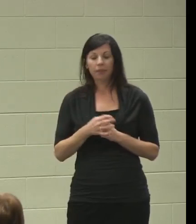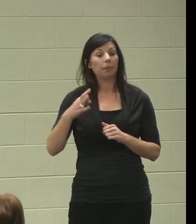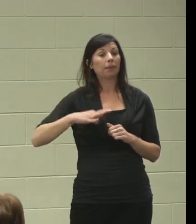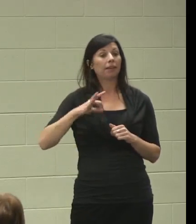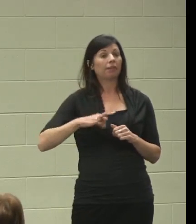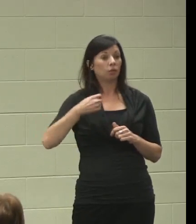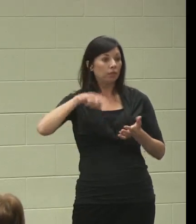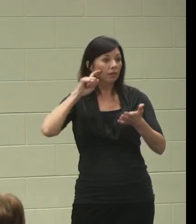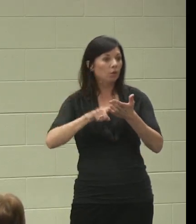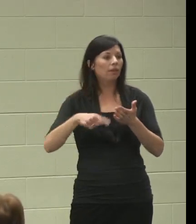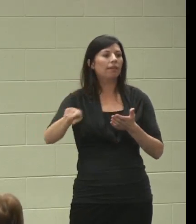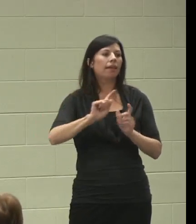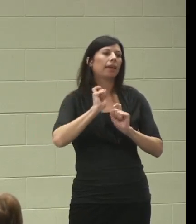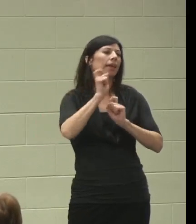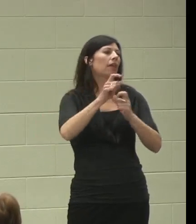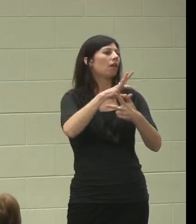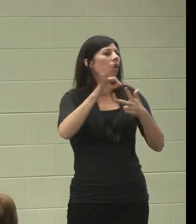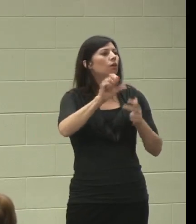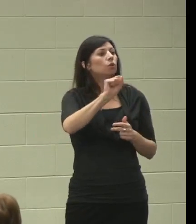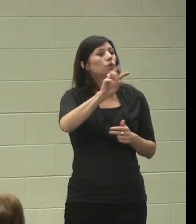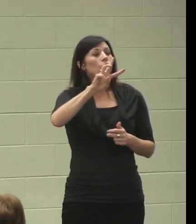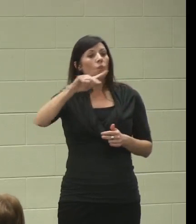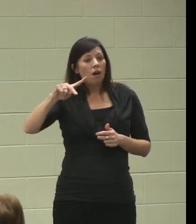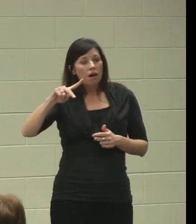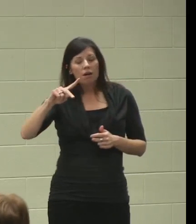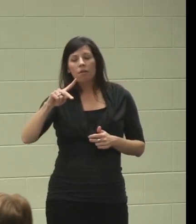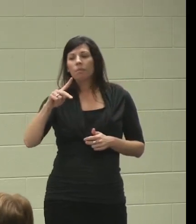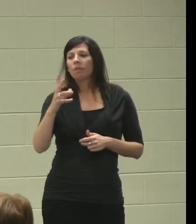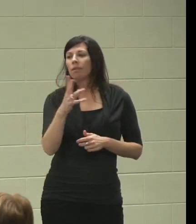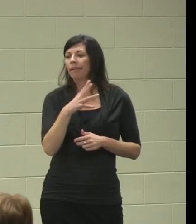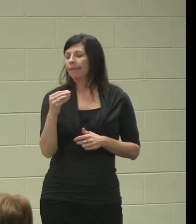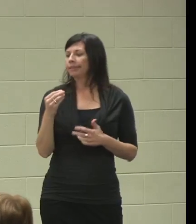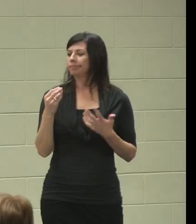so many options with SWAP and with different agencies